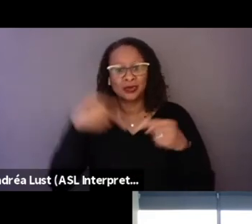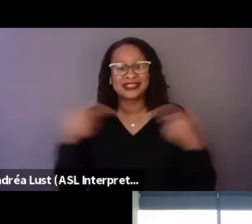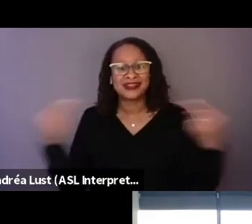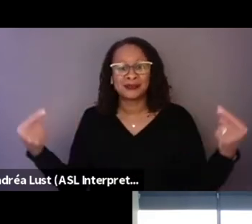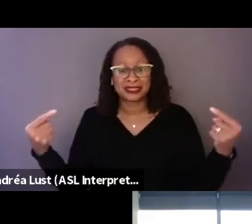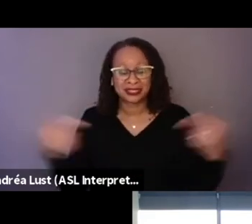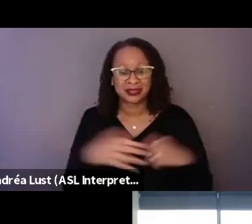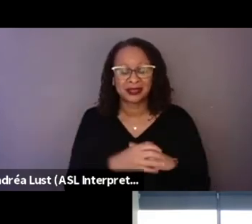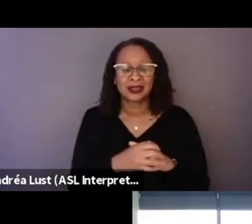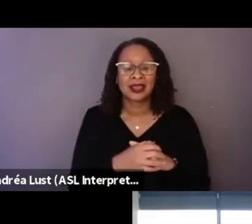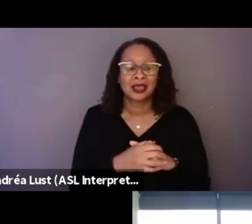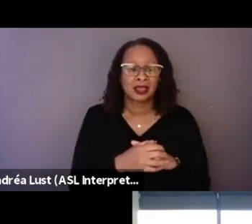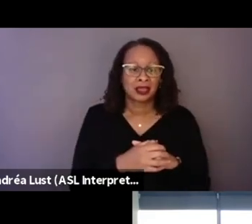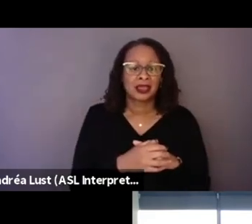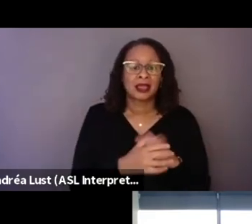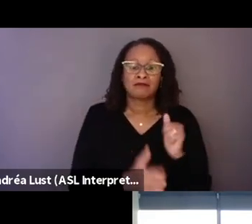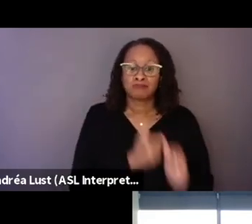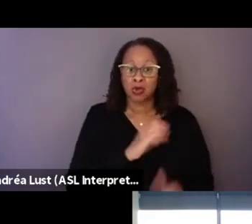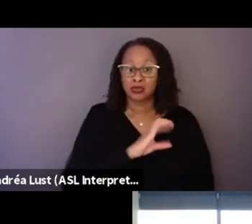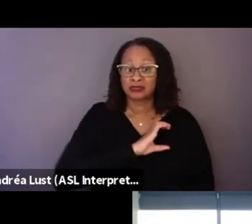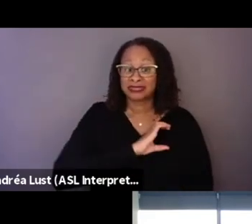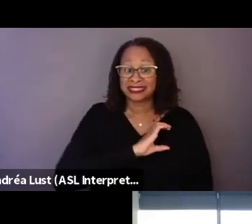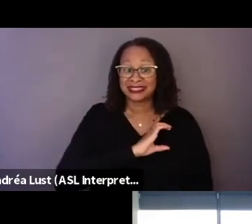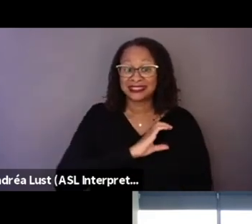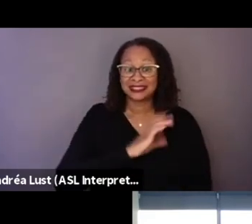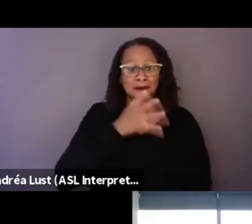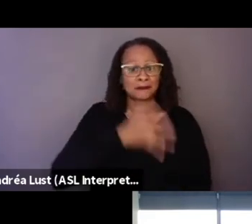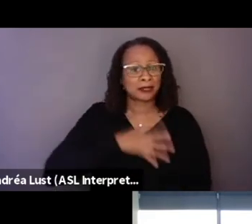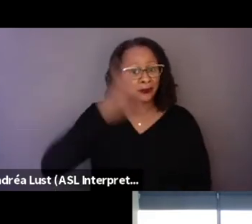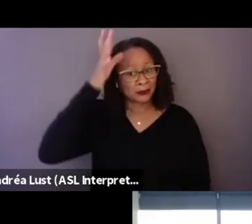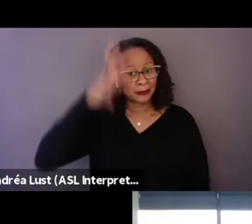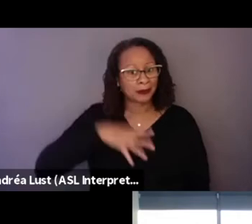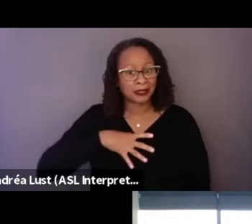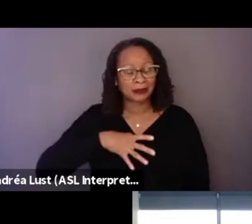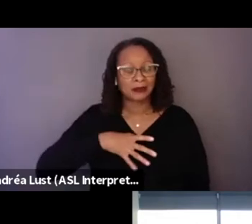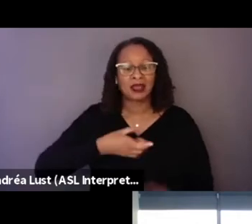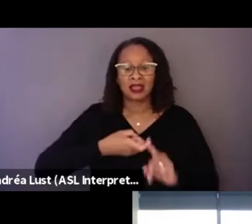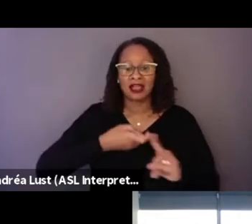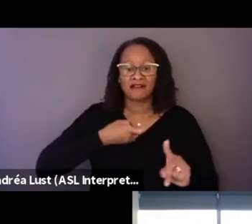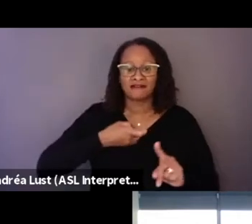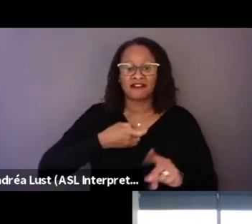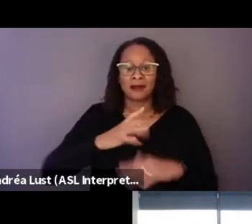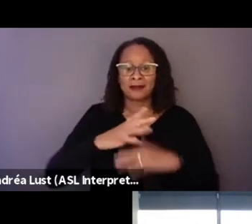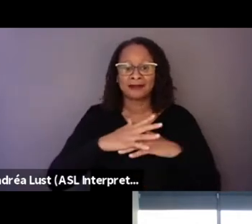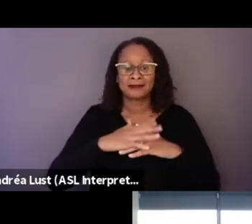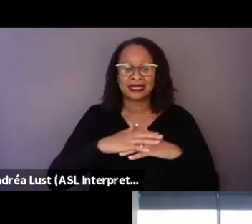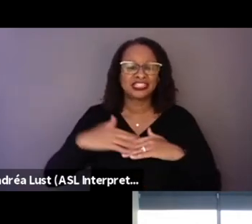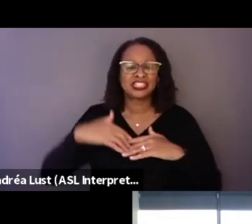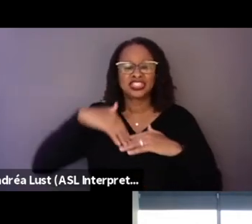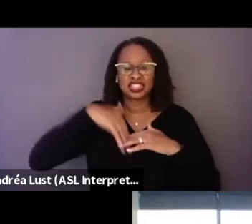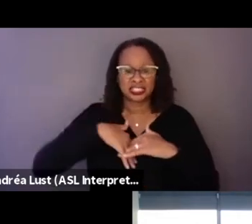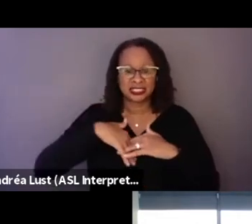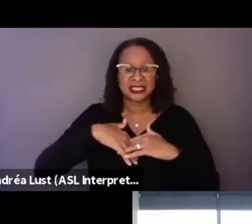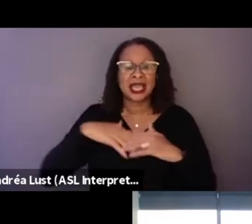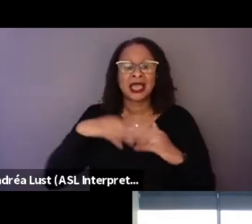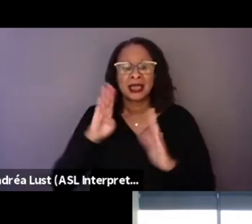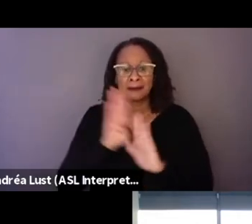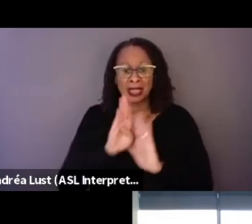Most police men and women come from indigenous backgrounds. And so the average citizen,